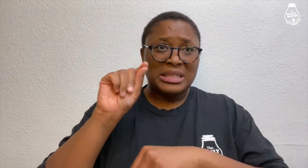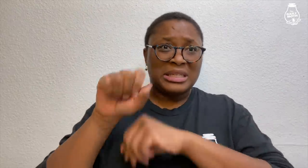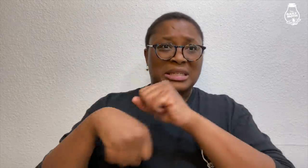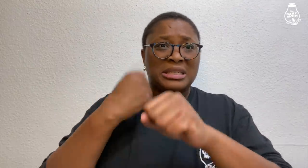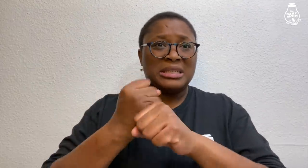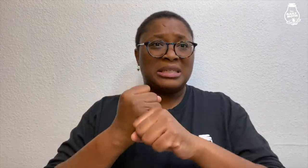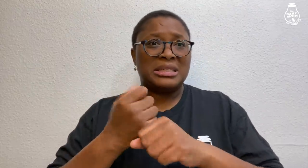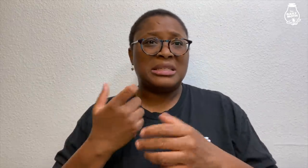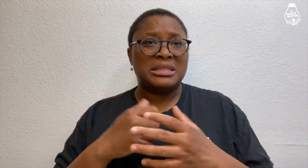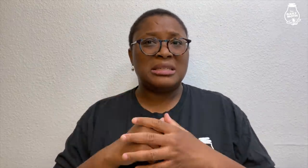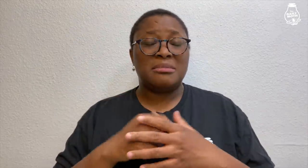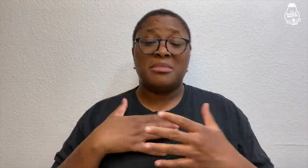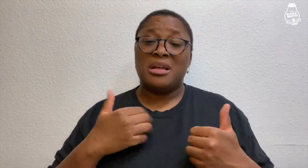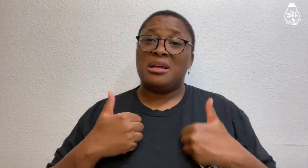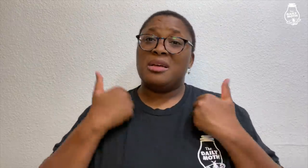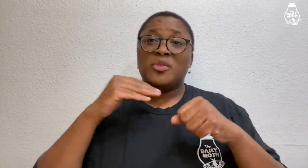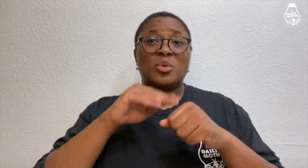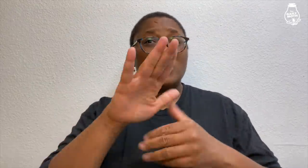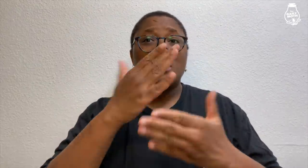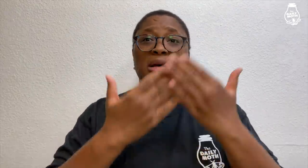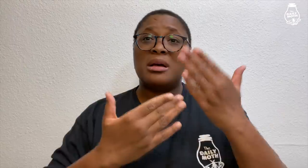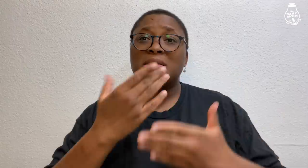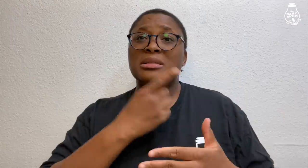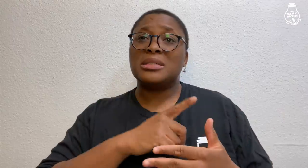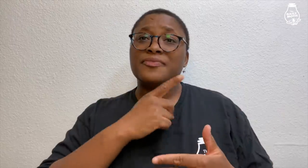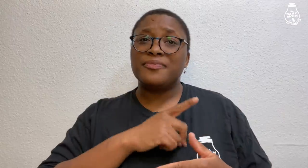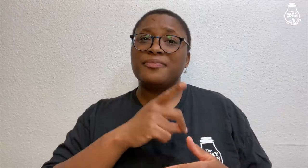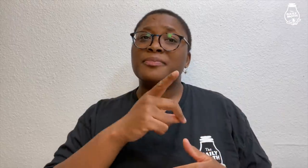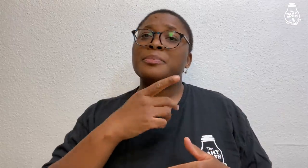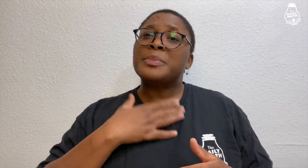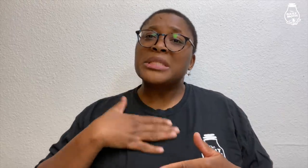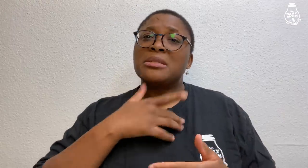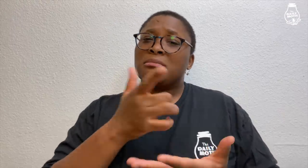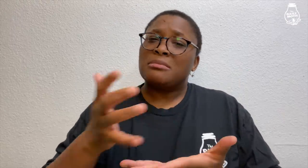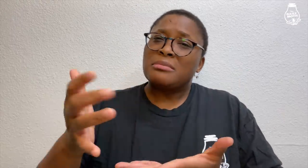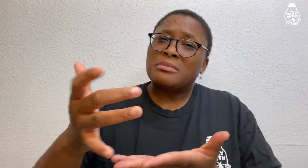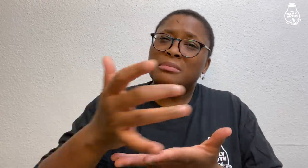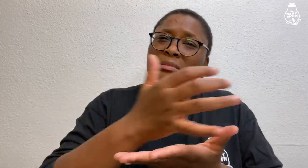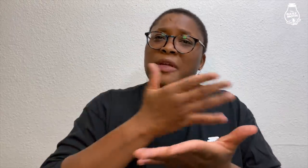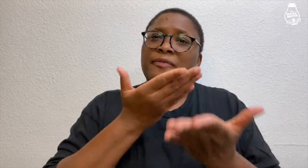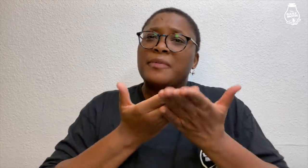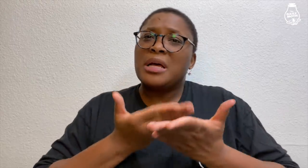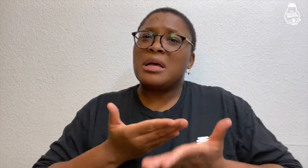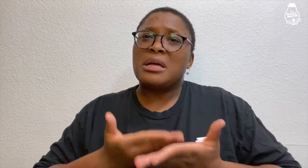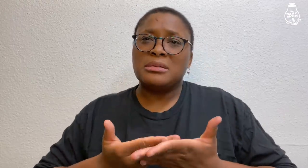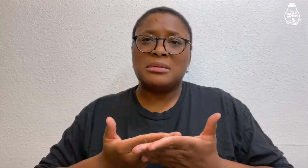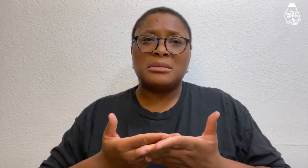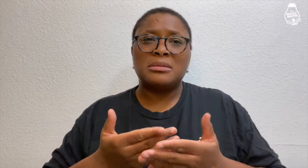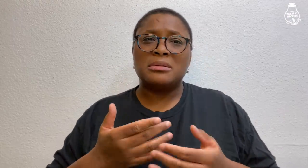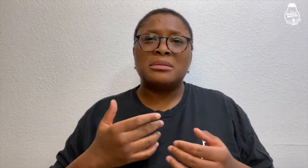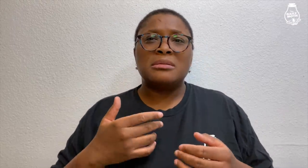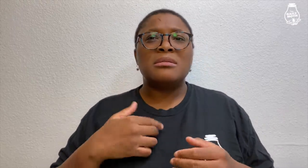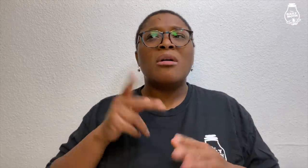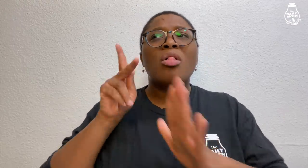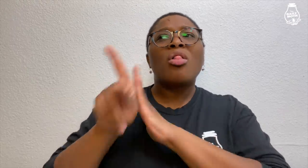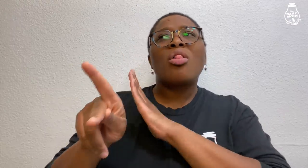Being in jail for 20 years... My life is in your hands, detective. Please gather the facts.